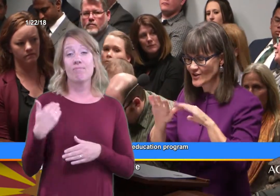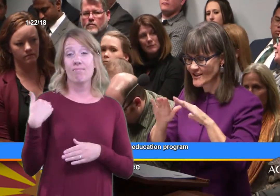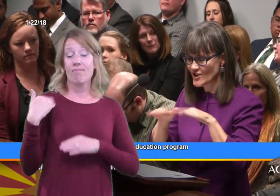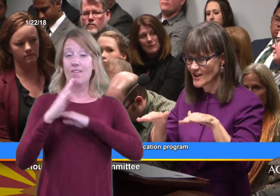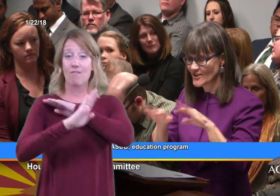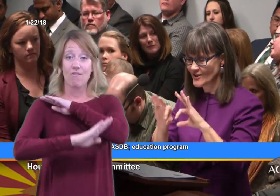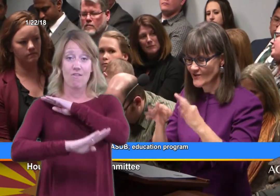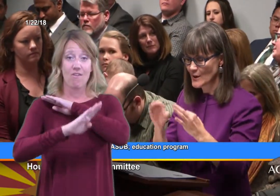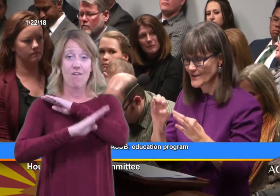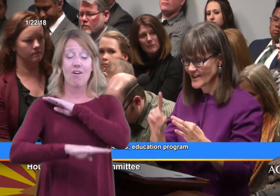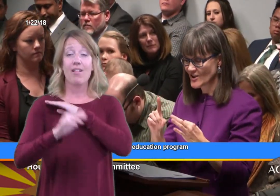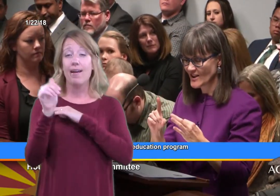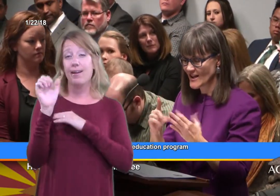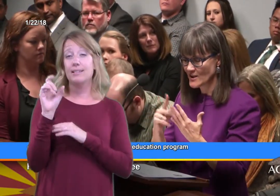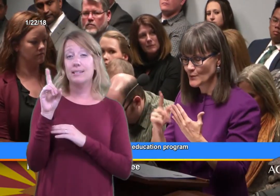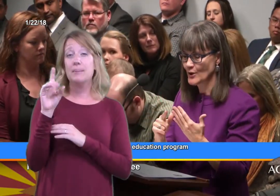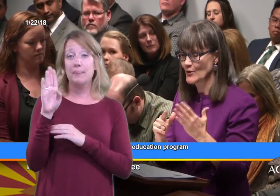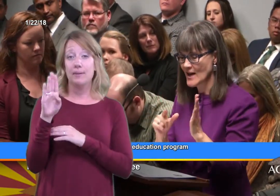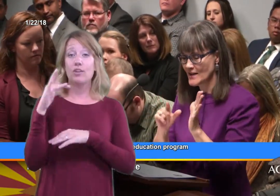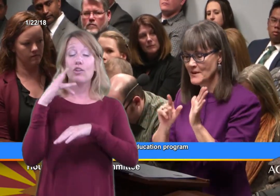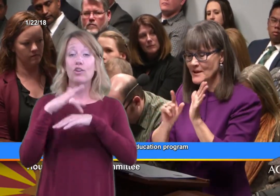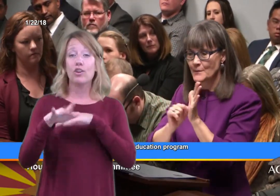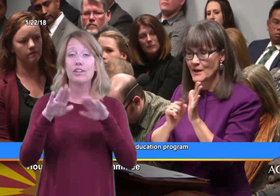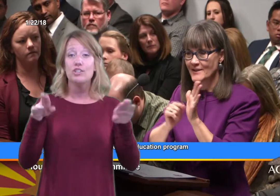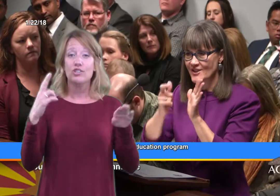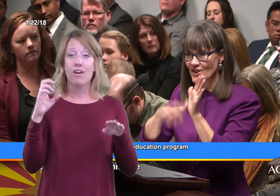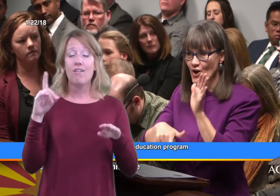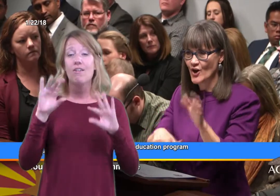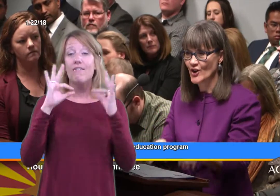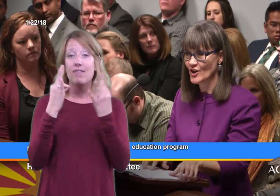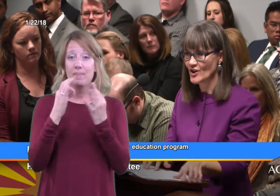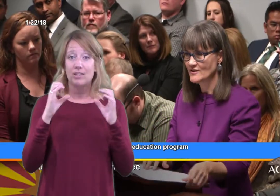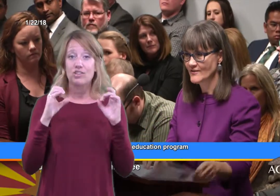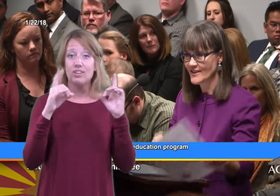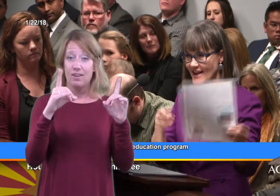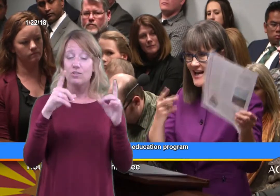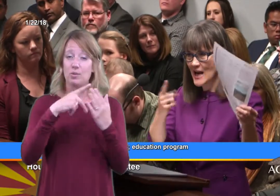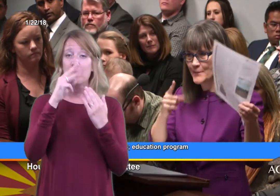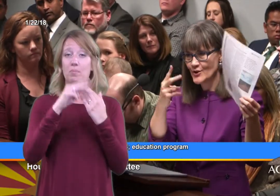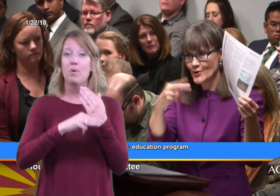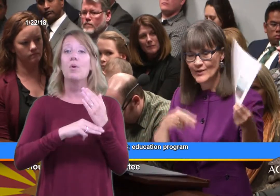Early Childhood Family Education Program published an article that I happen to read.